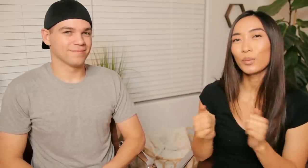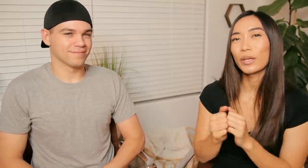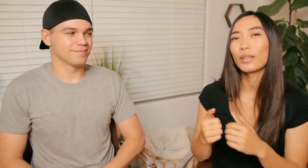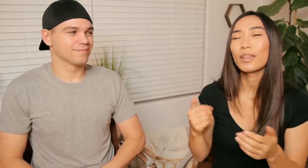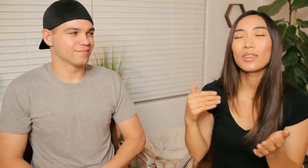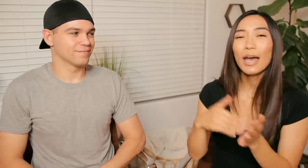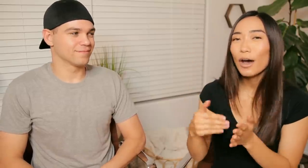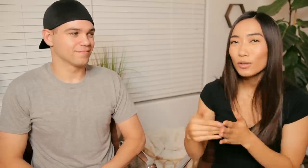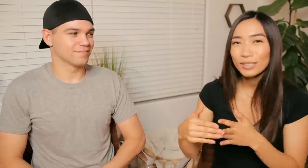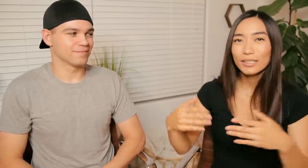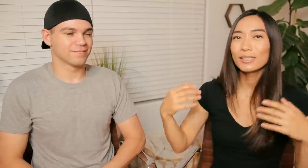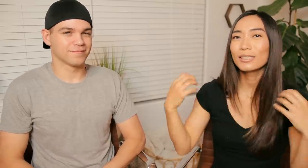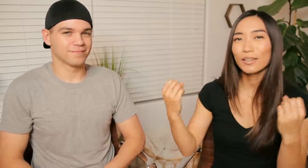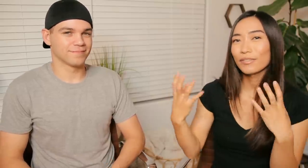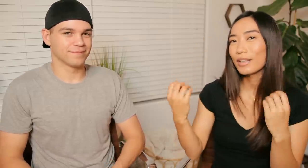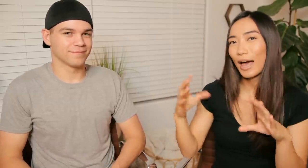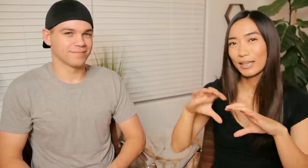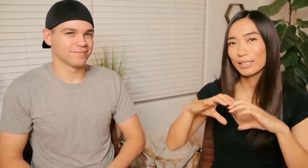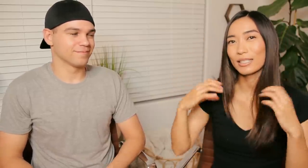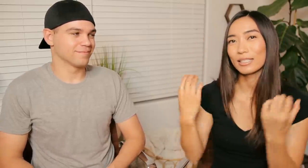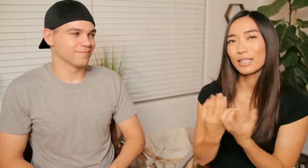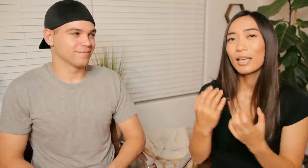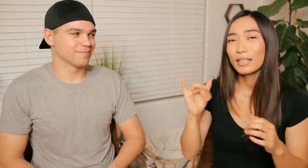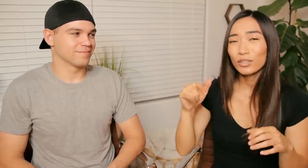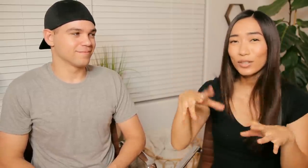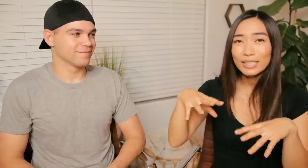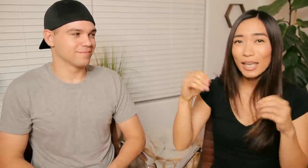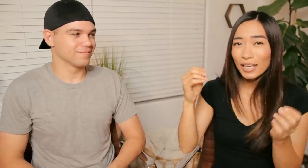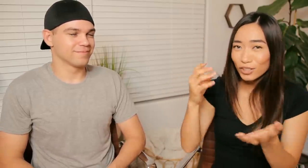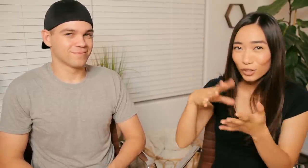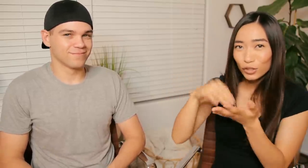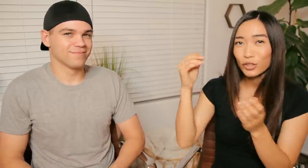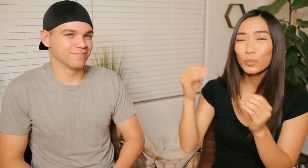with thousands of classes that you can take to learn